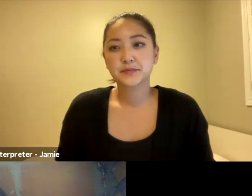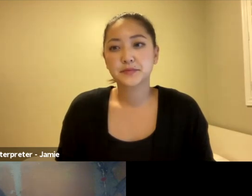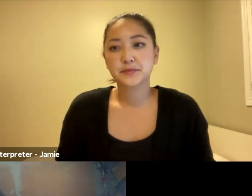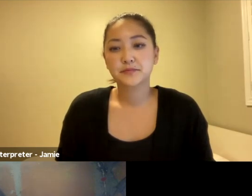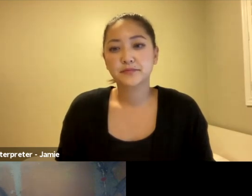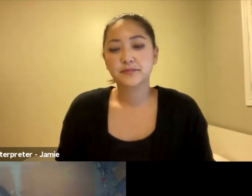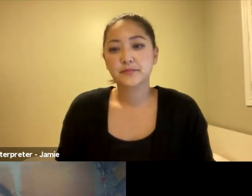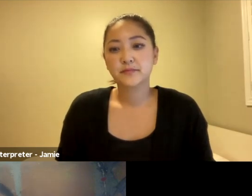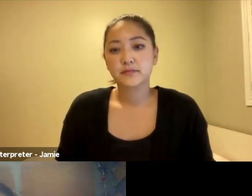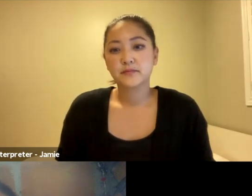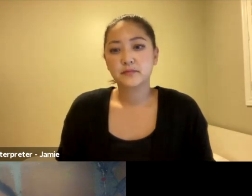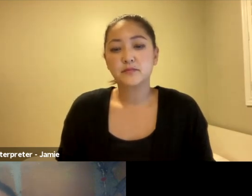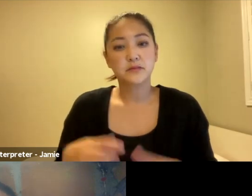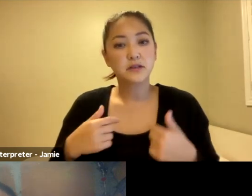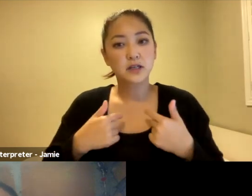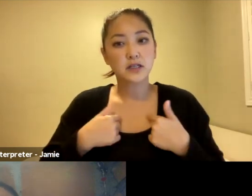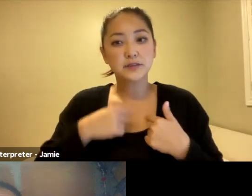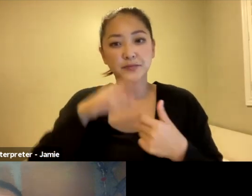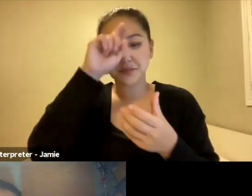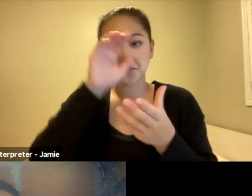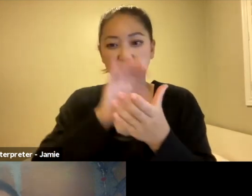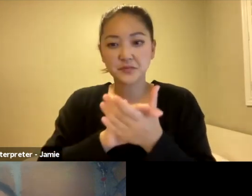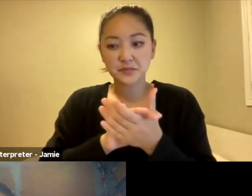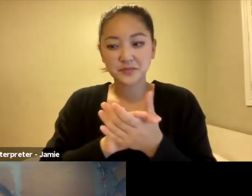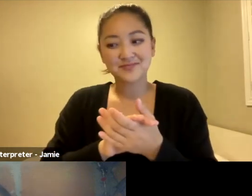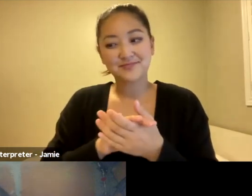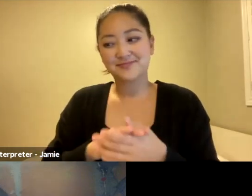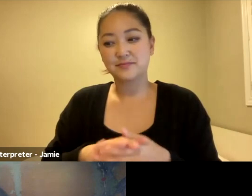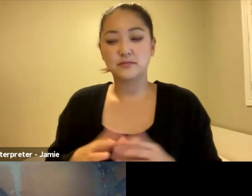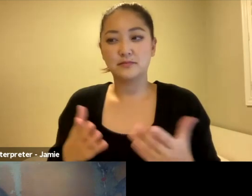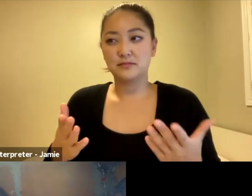I believe that because of this wisdom that is there